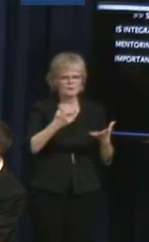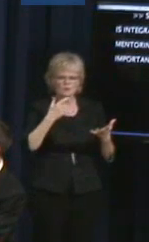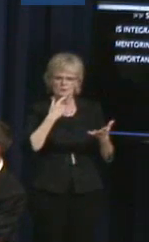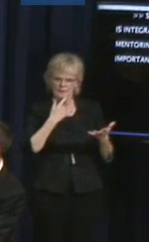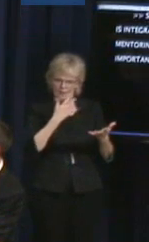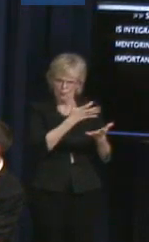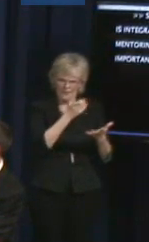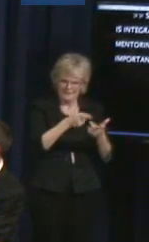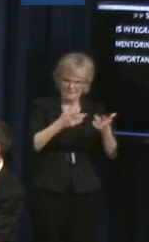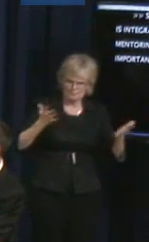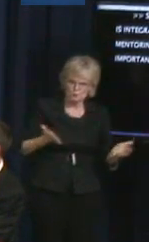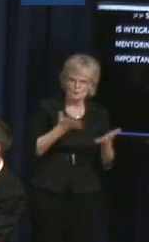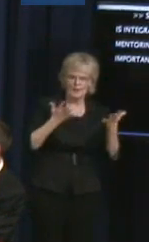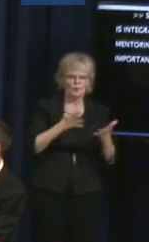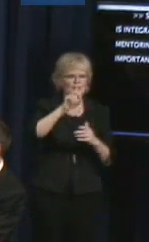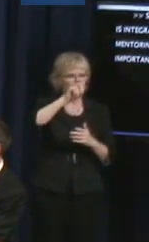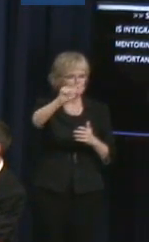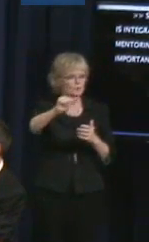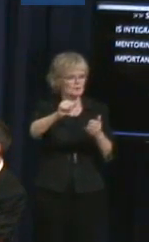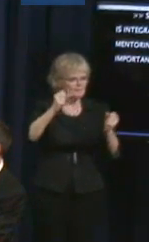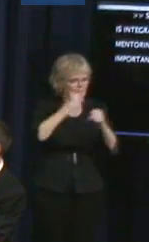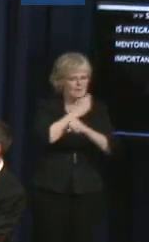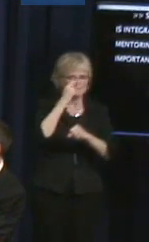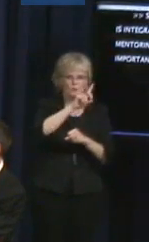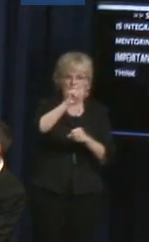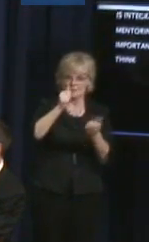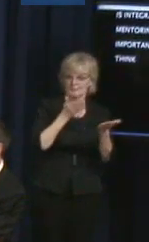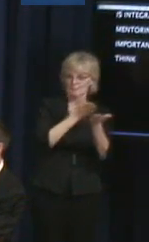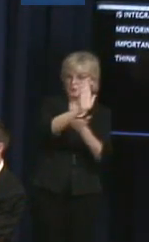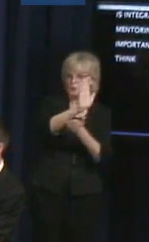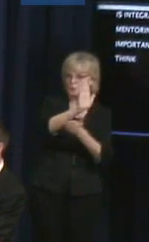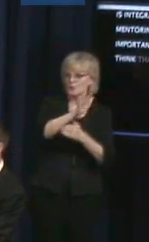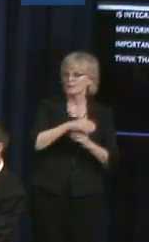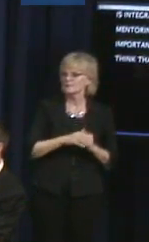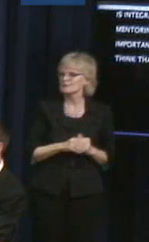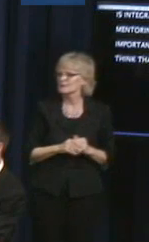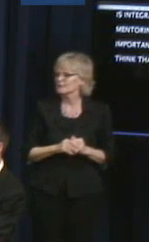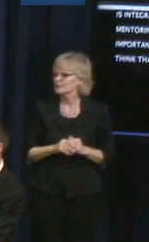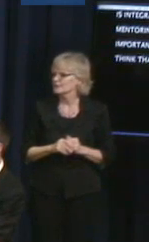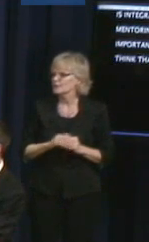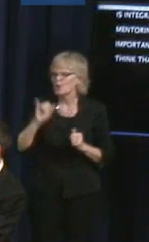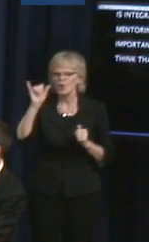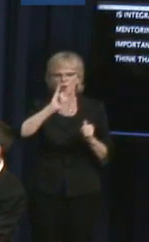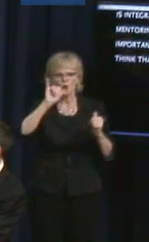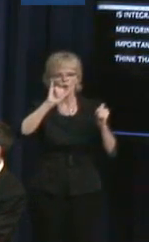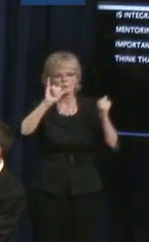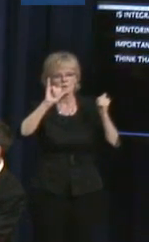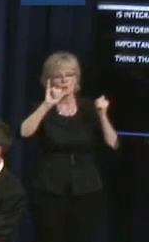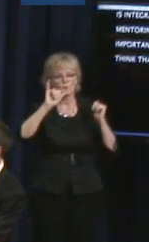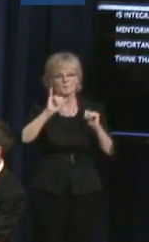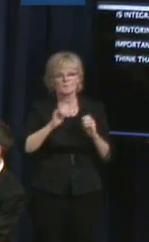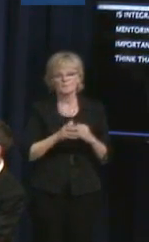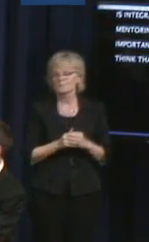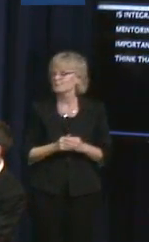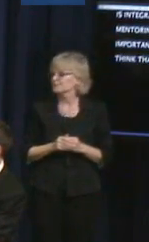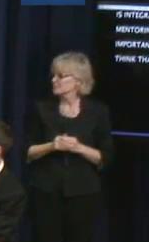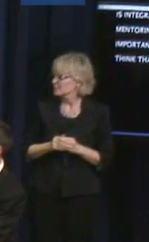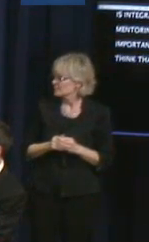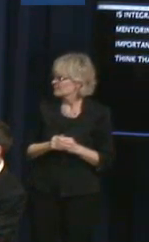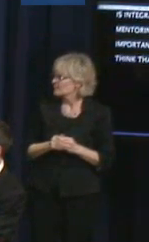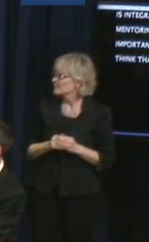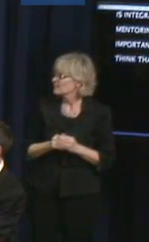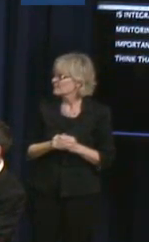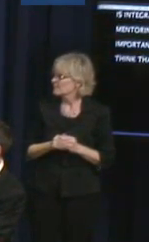I think that, you know, also moving forward to expand the